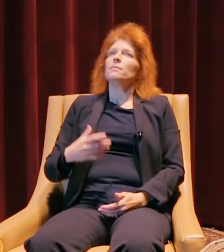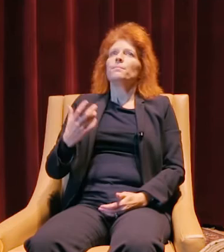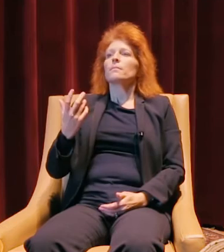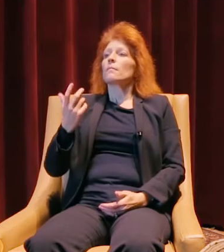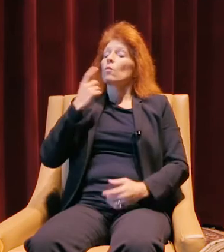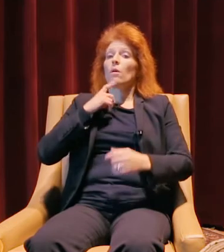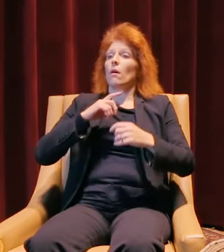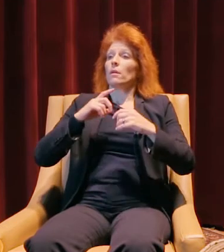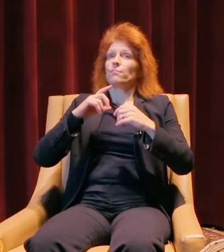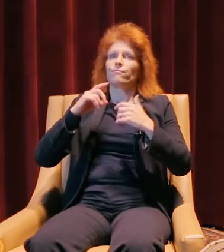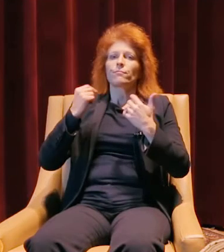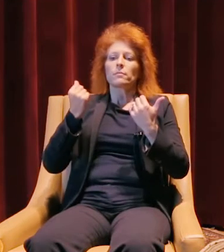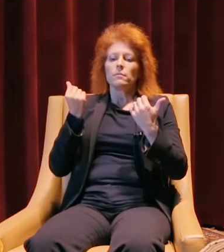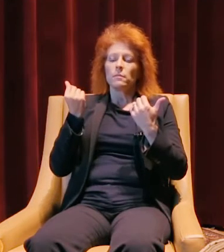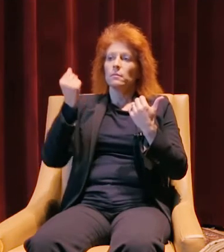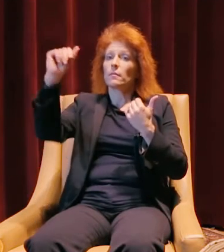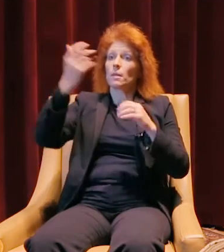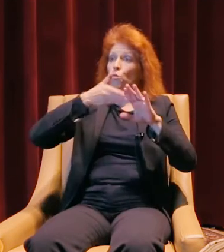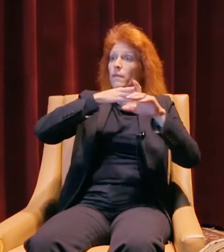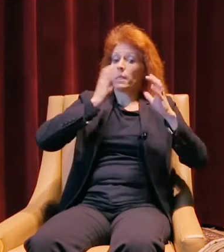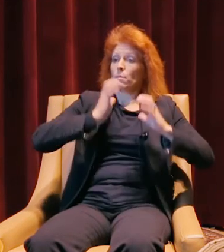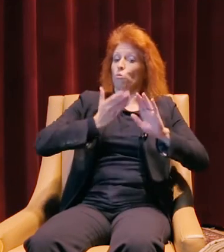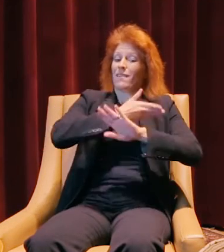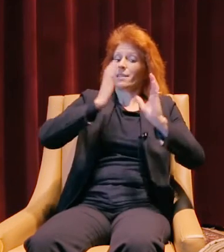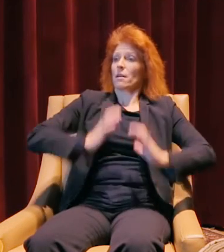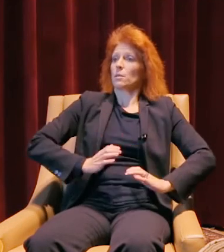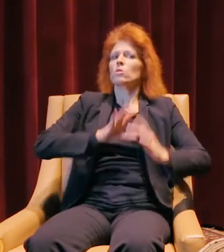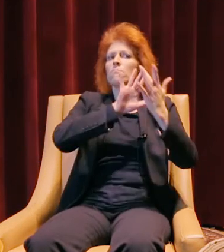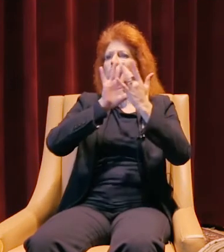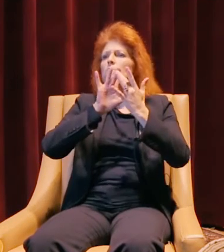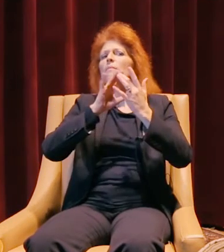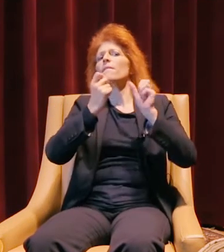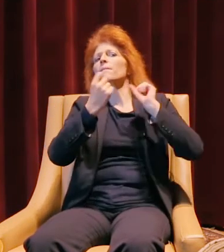Contacted previous customers to get some feedback from them.